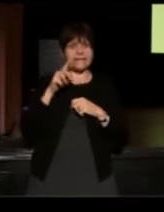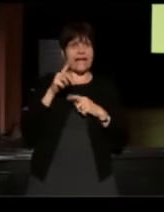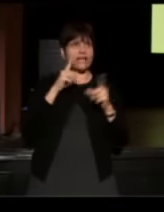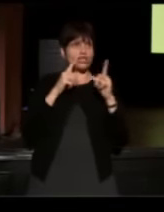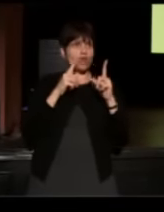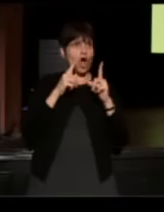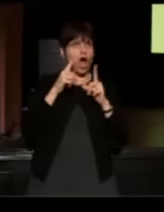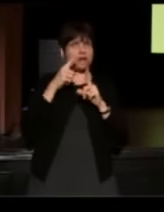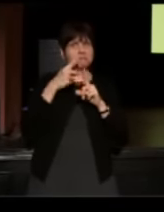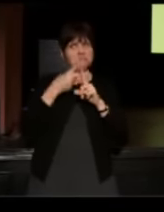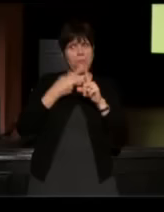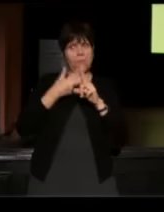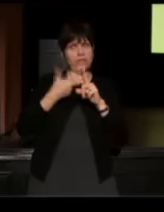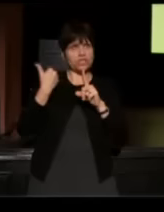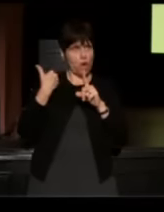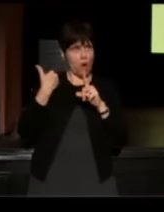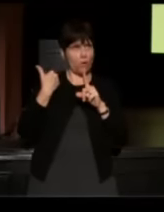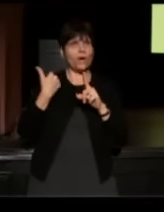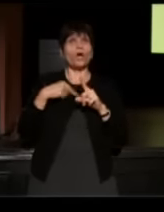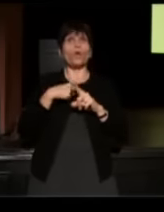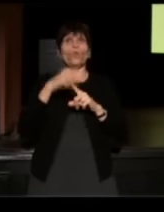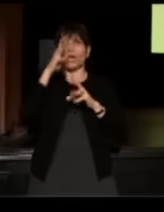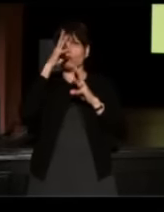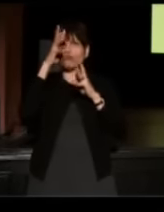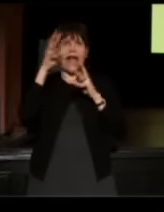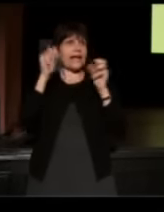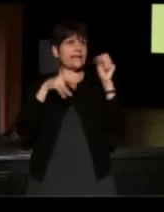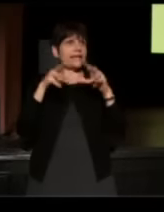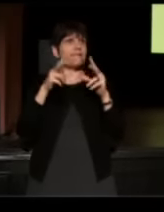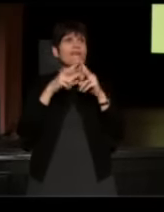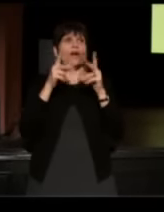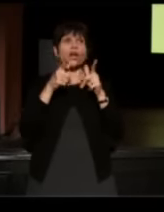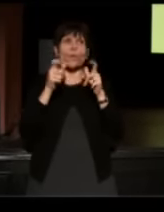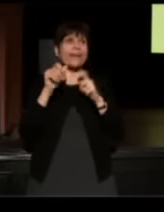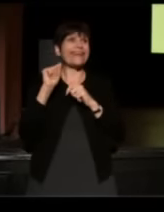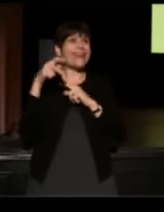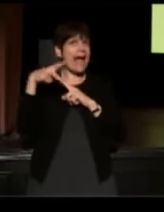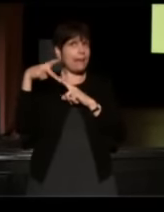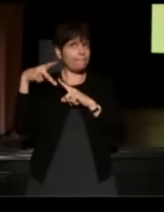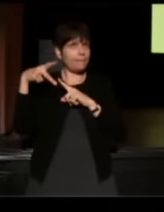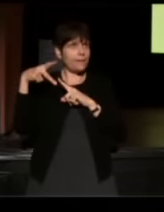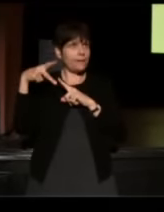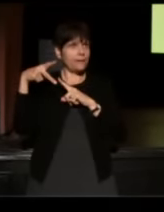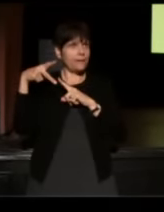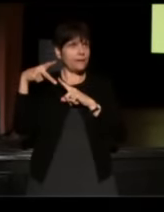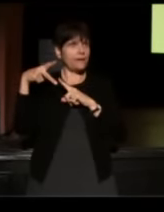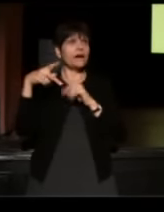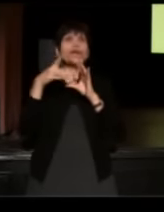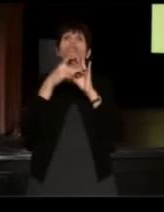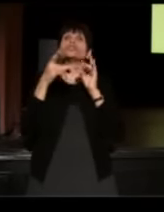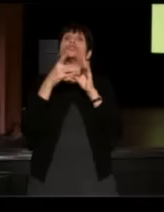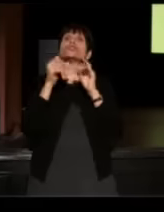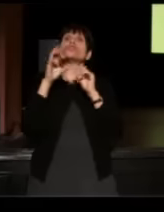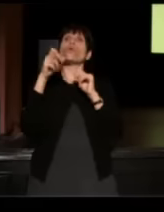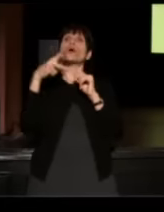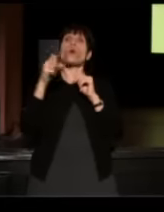and we created very quickly an app and as I said, the signature Story Corps